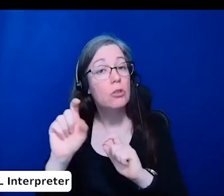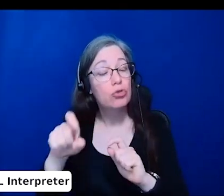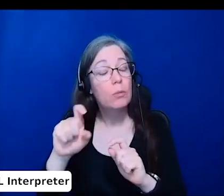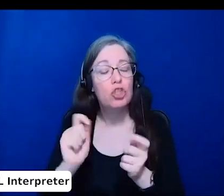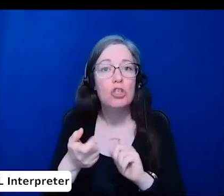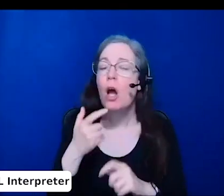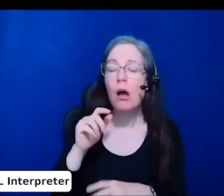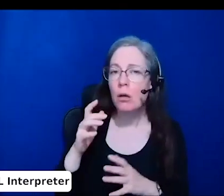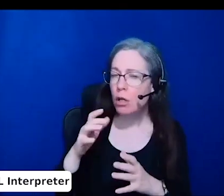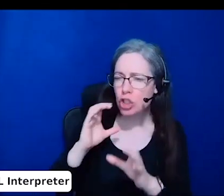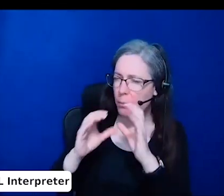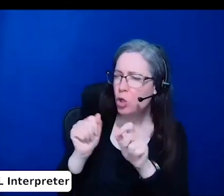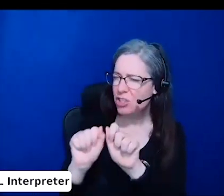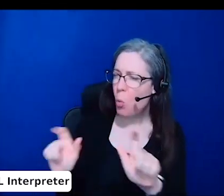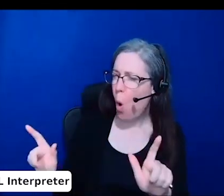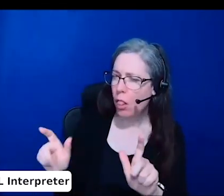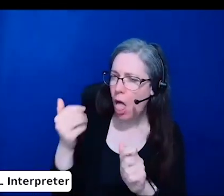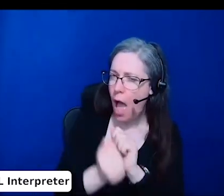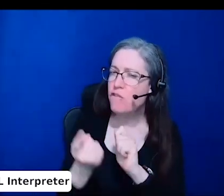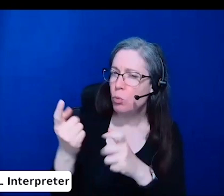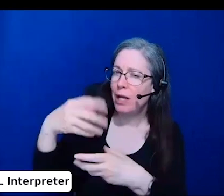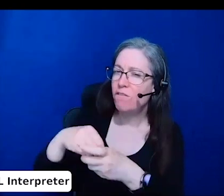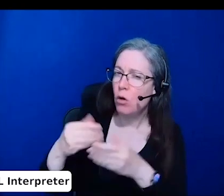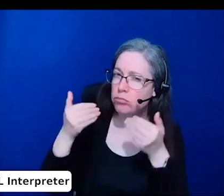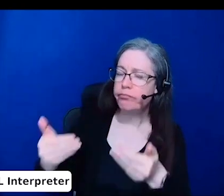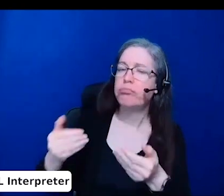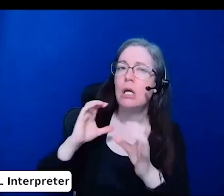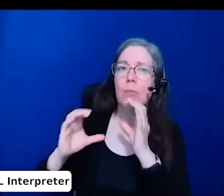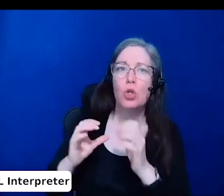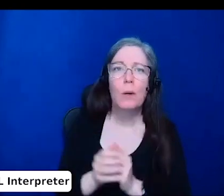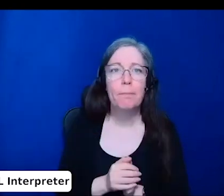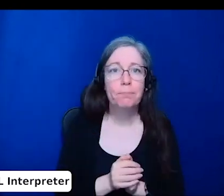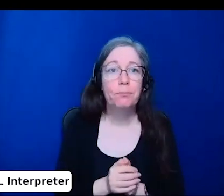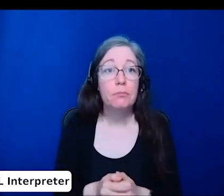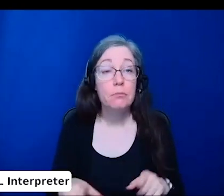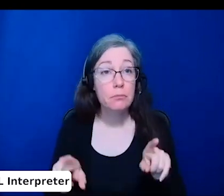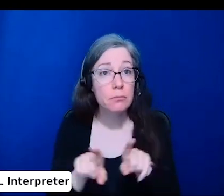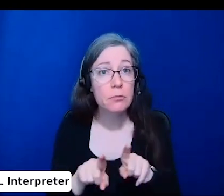We also think that some level of oversight is important to this process.